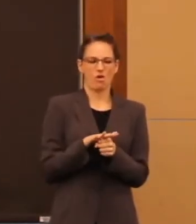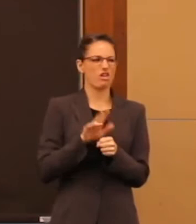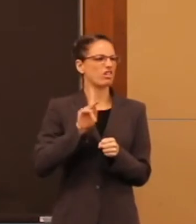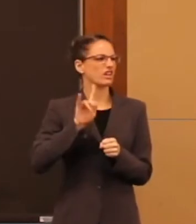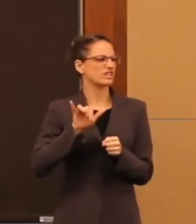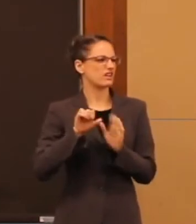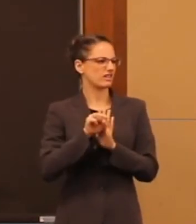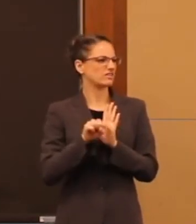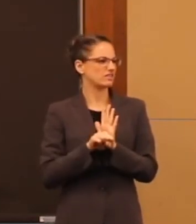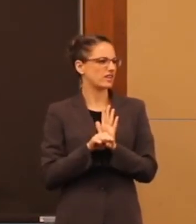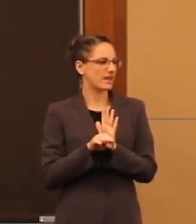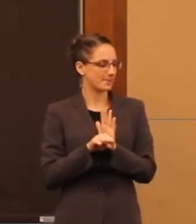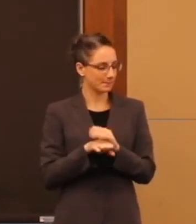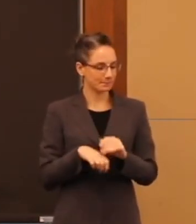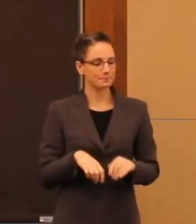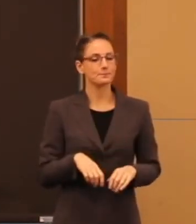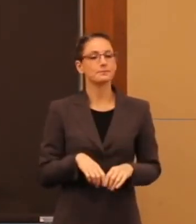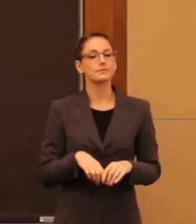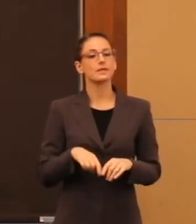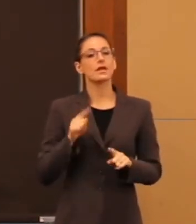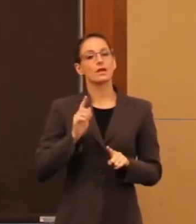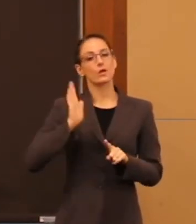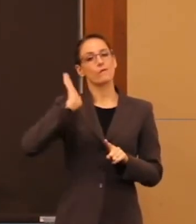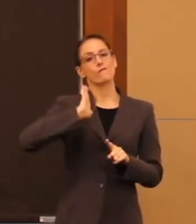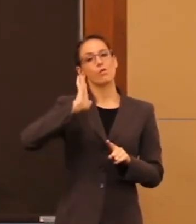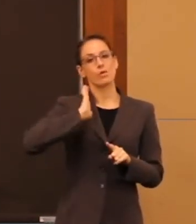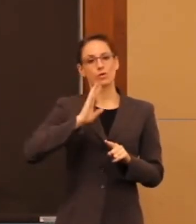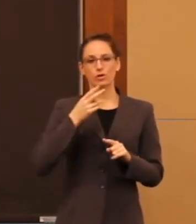He was a former high school special ed teacher.